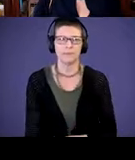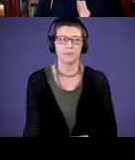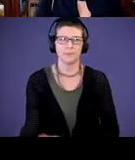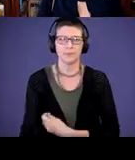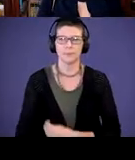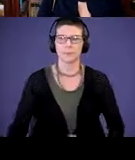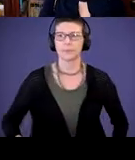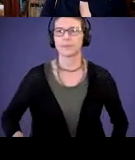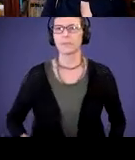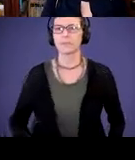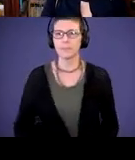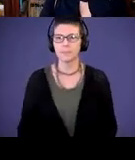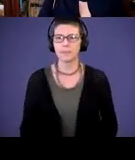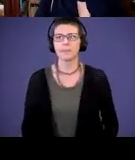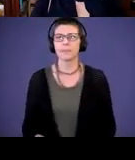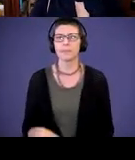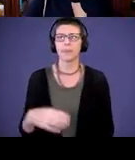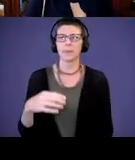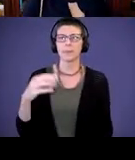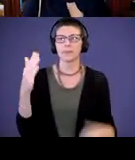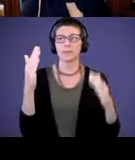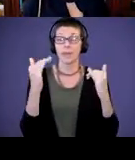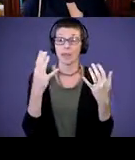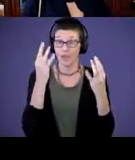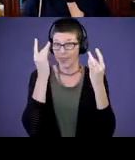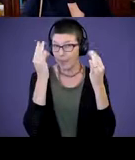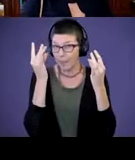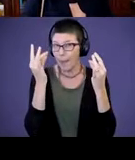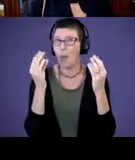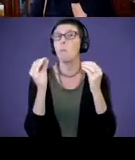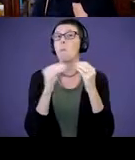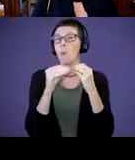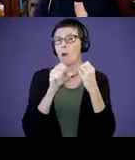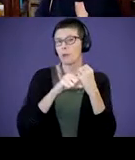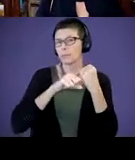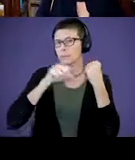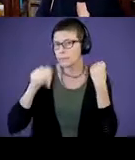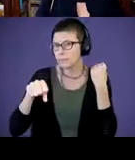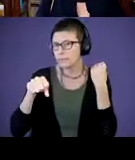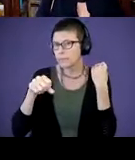And then I want you to think about taking it a step further. So, many of you may be,